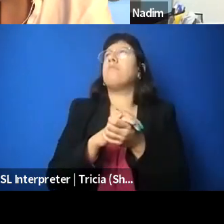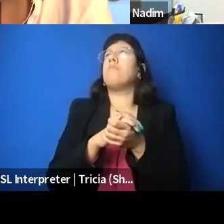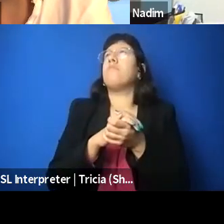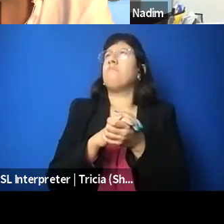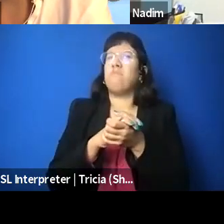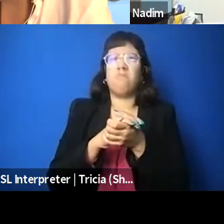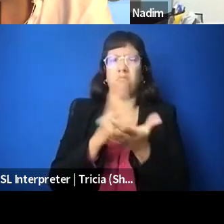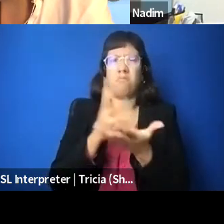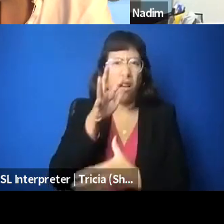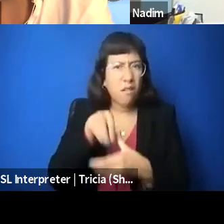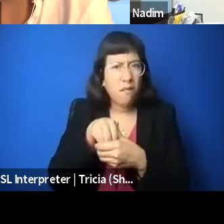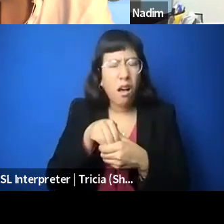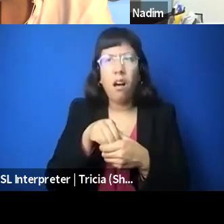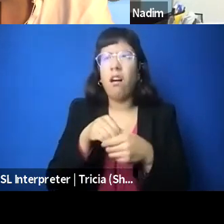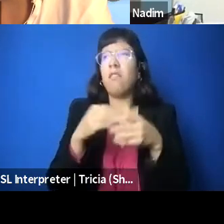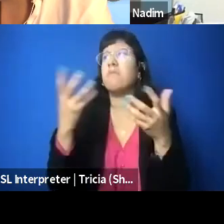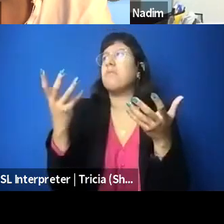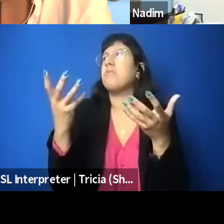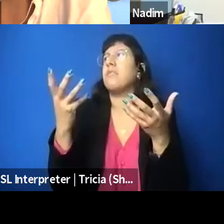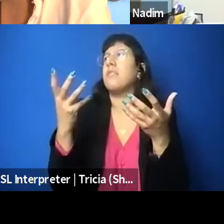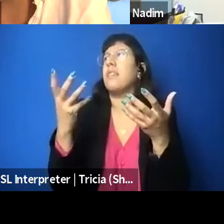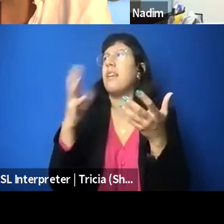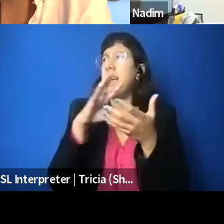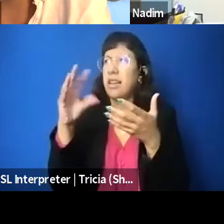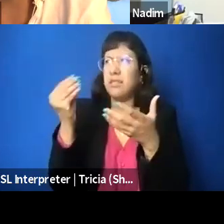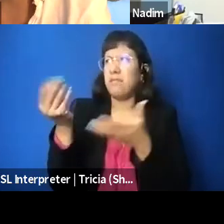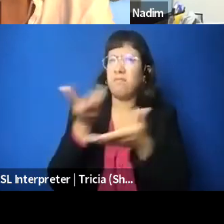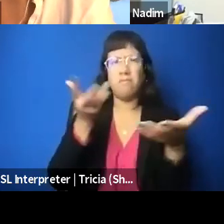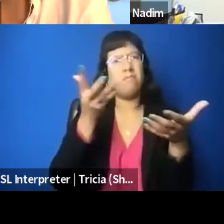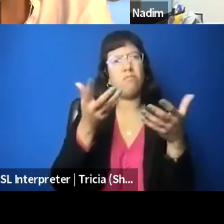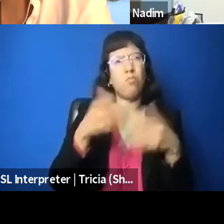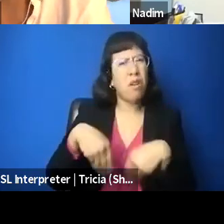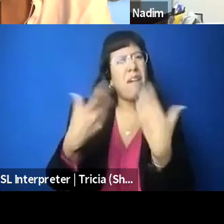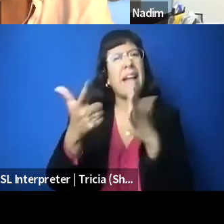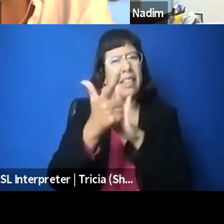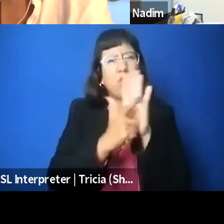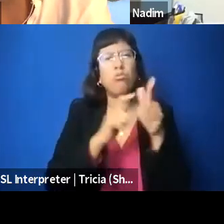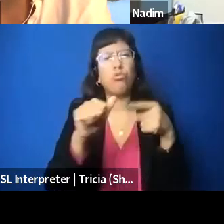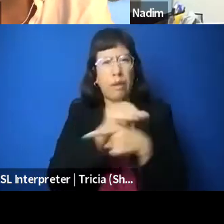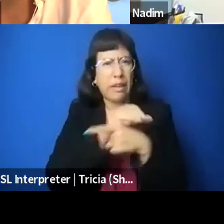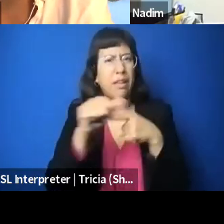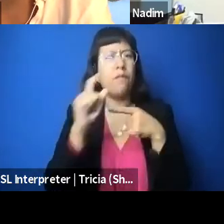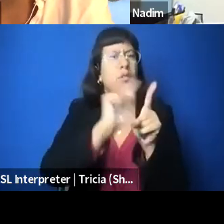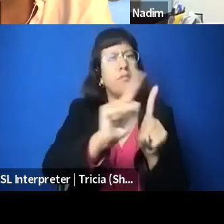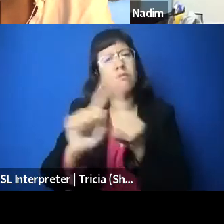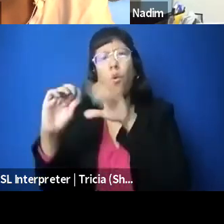and sort of providing legal training to organizations that are on the US terrorism list,